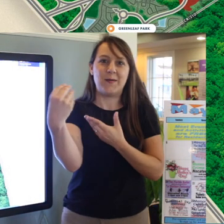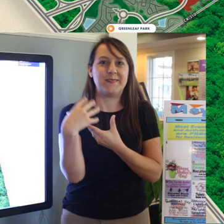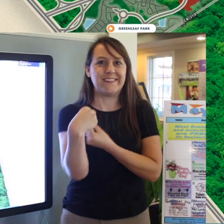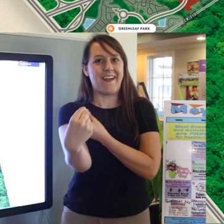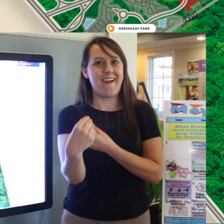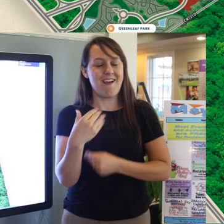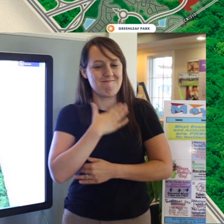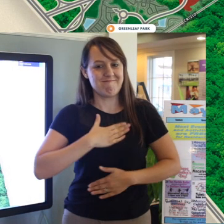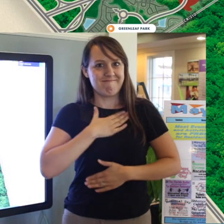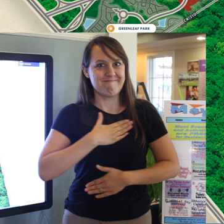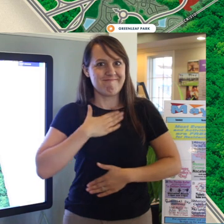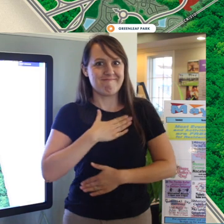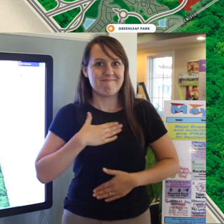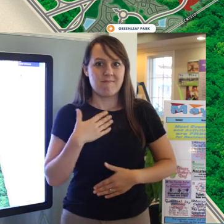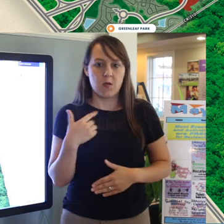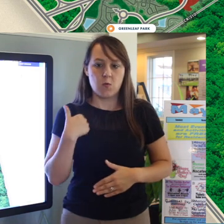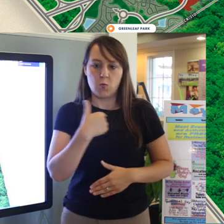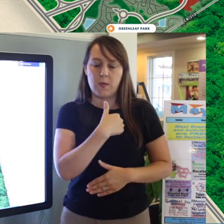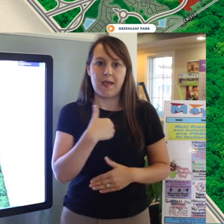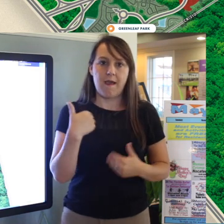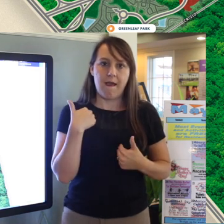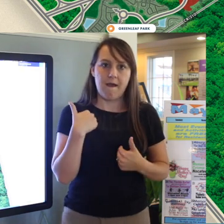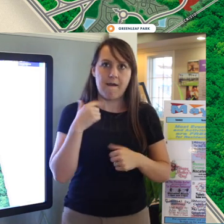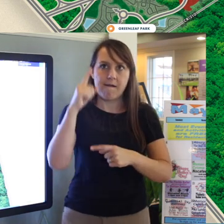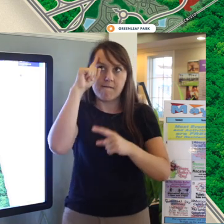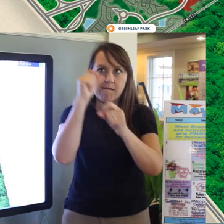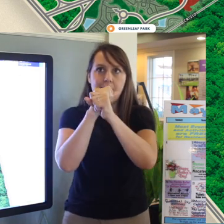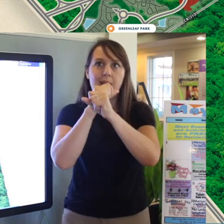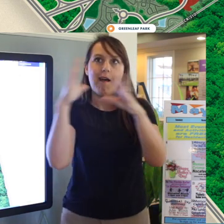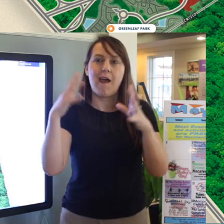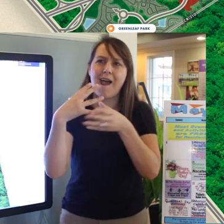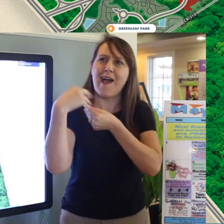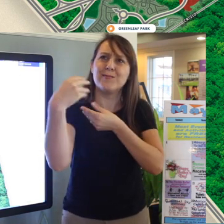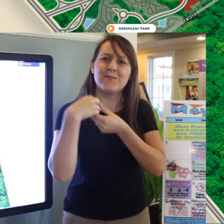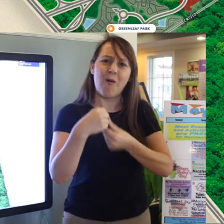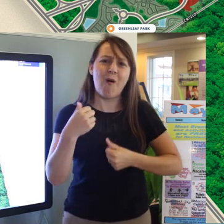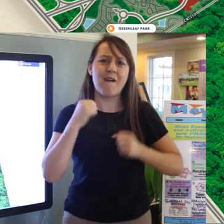We're basically built on an outdoor fitness outdoor enthusiast lifestyle